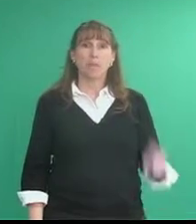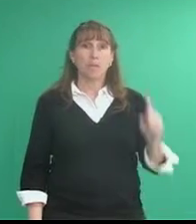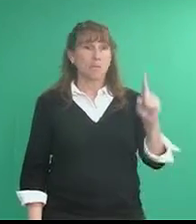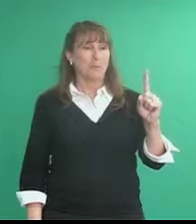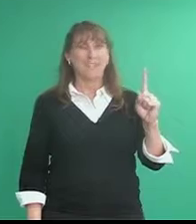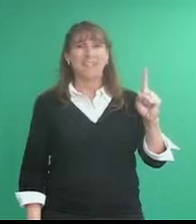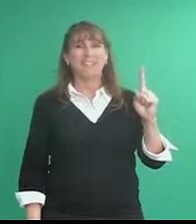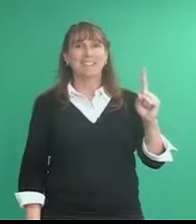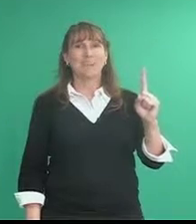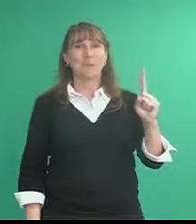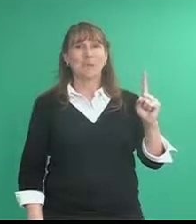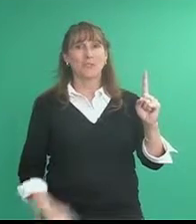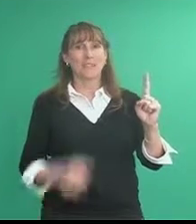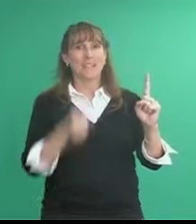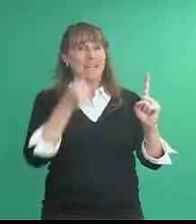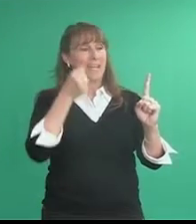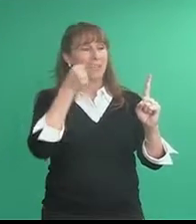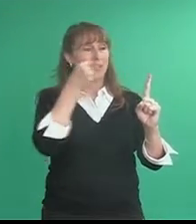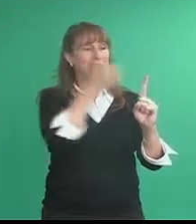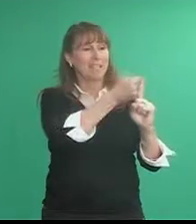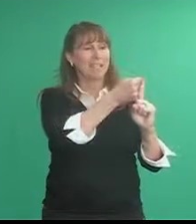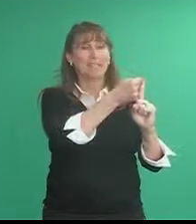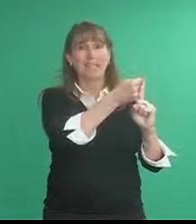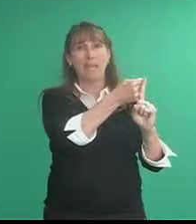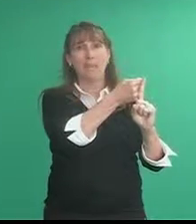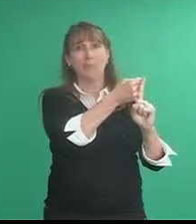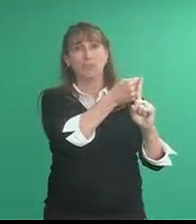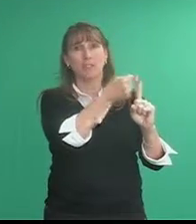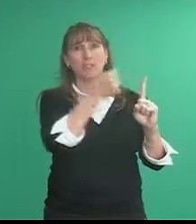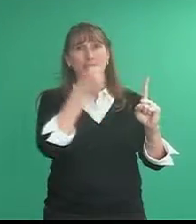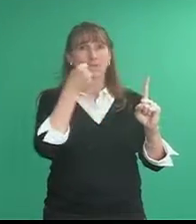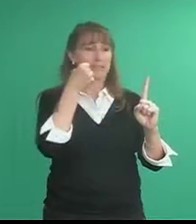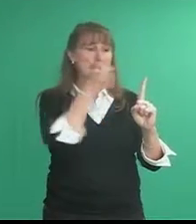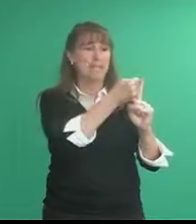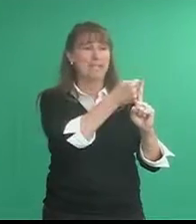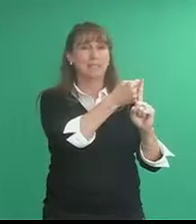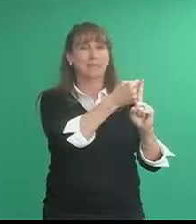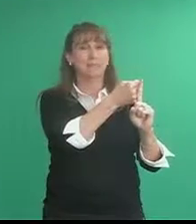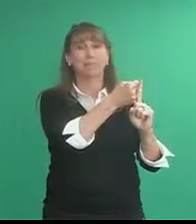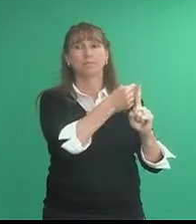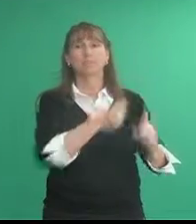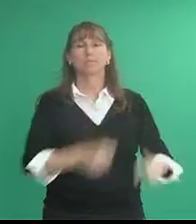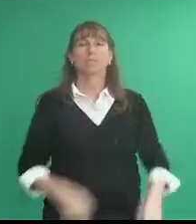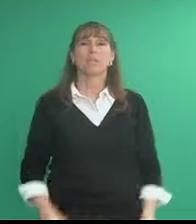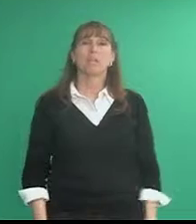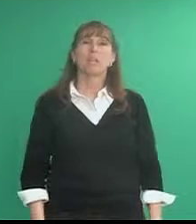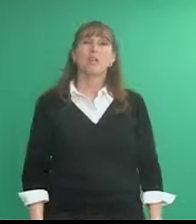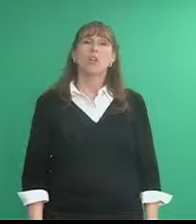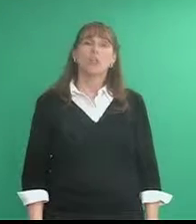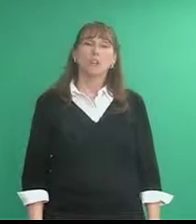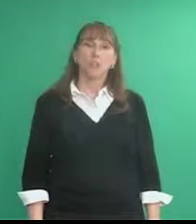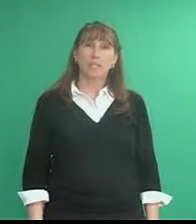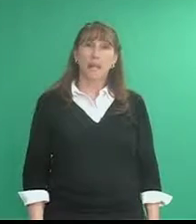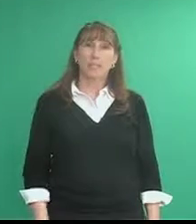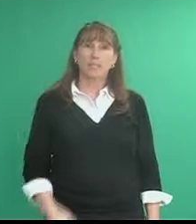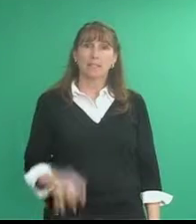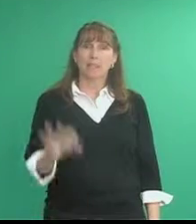pretend this is a person and you're hitting that person hit good at